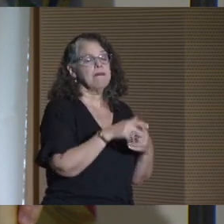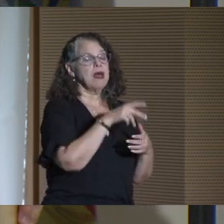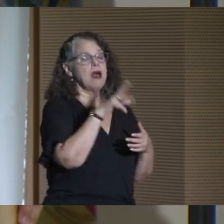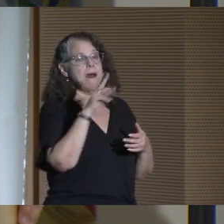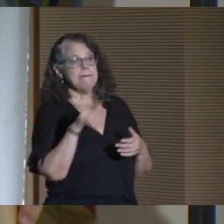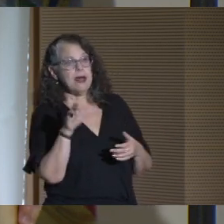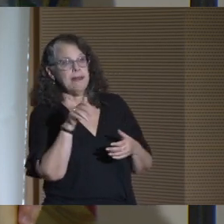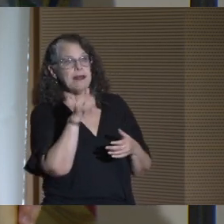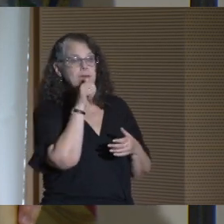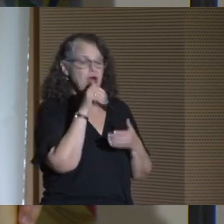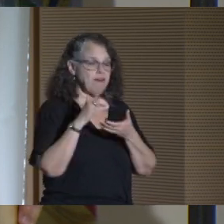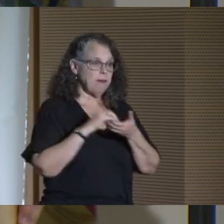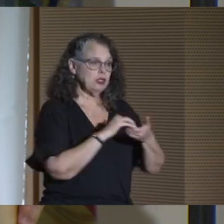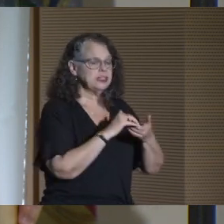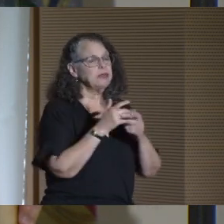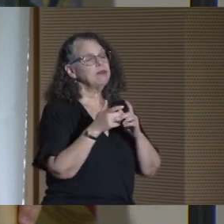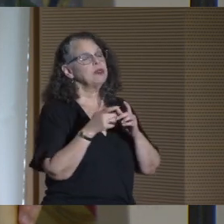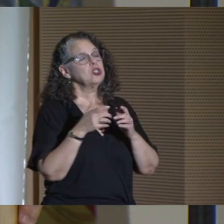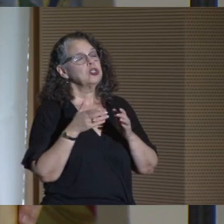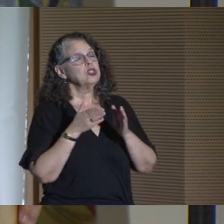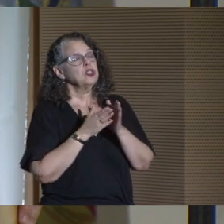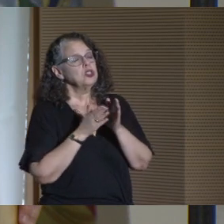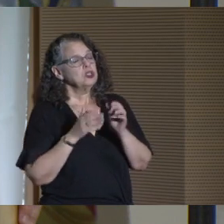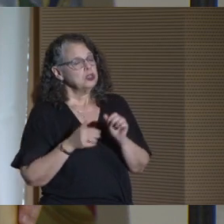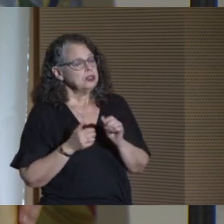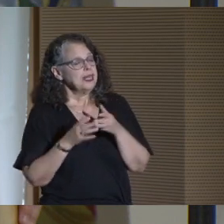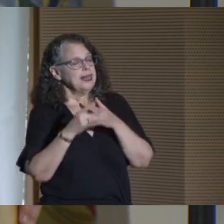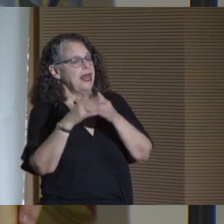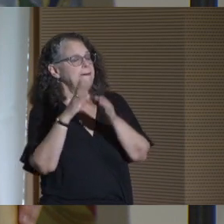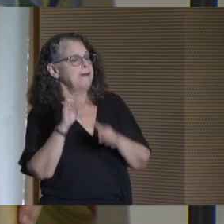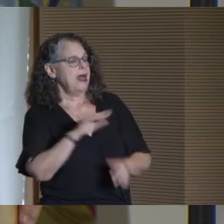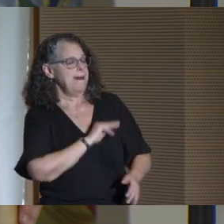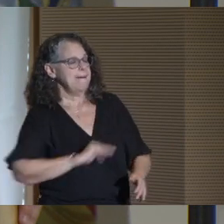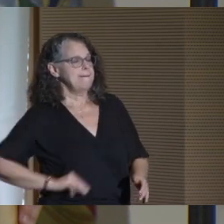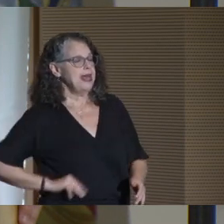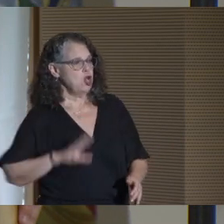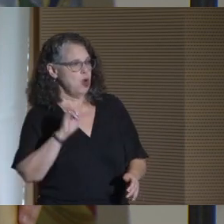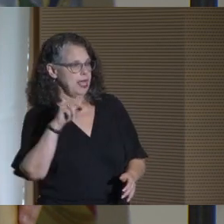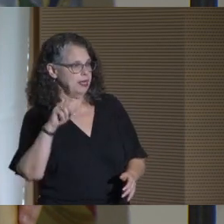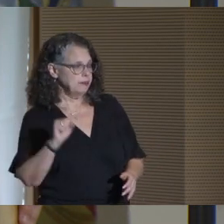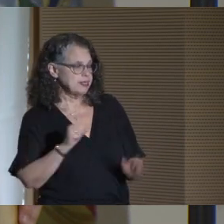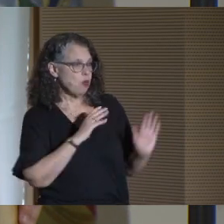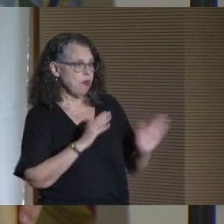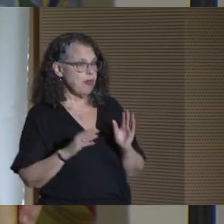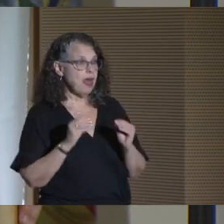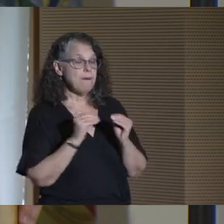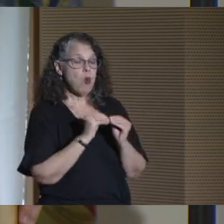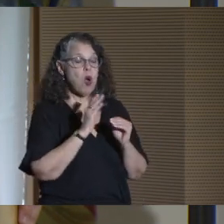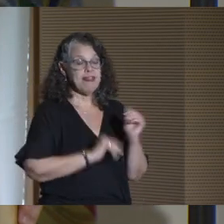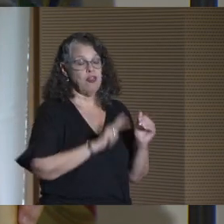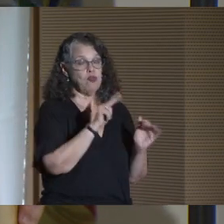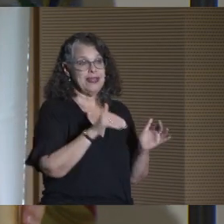a public-private partnership driven by Mayor Adams that will prepare more than 3,000 students a year